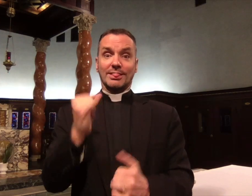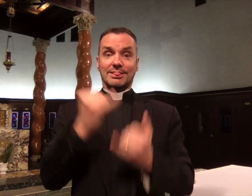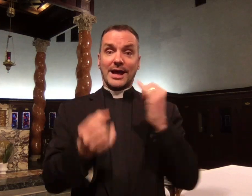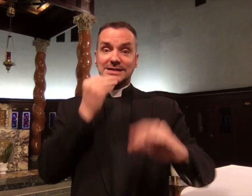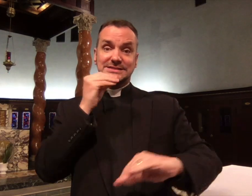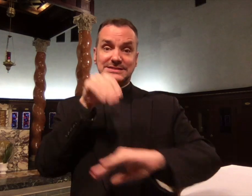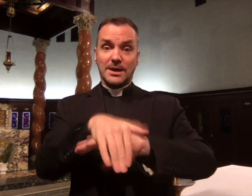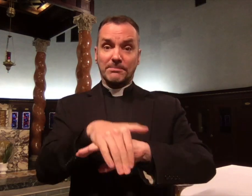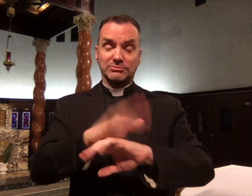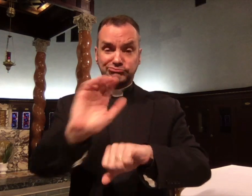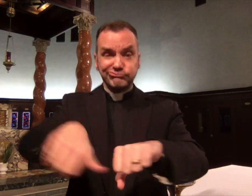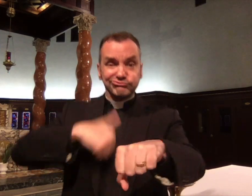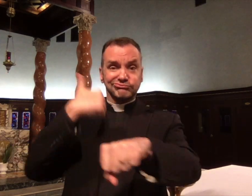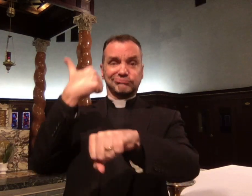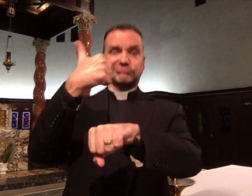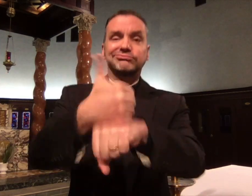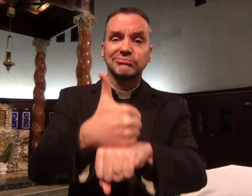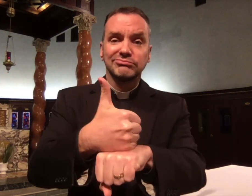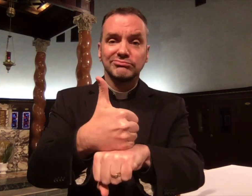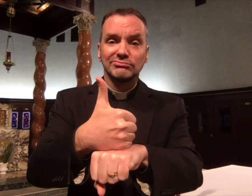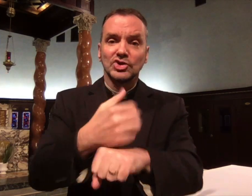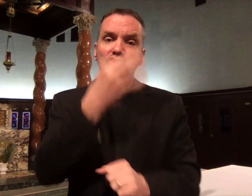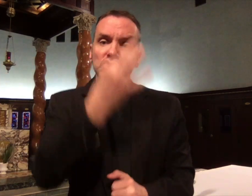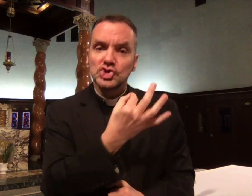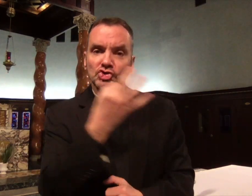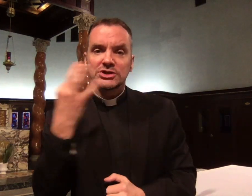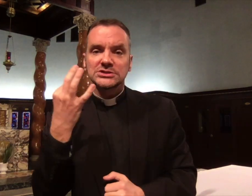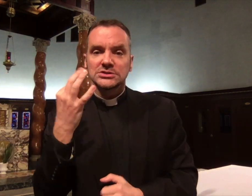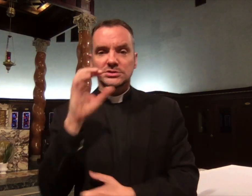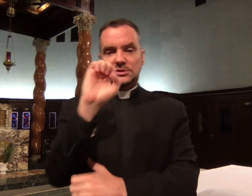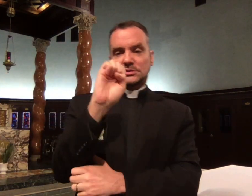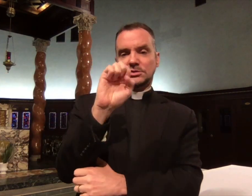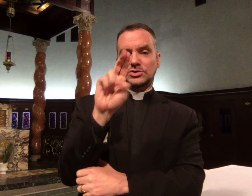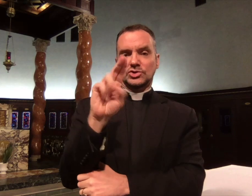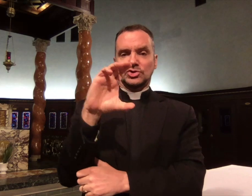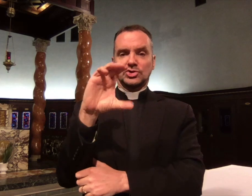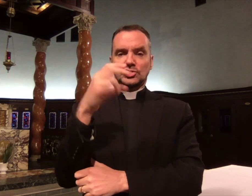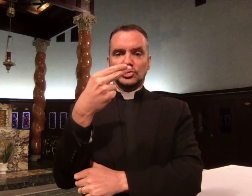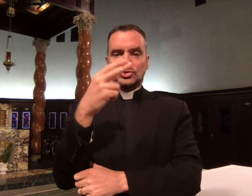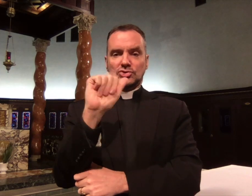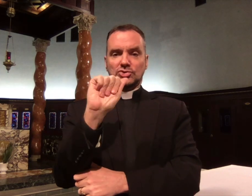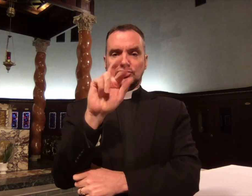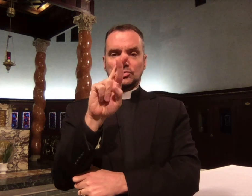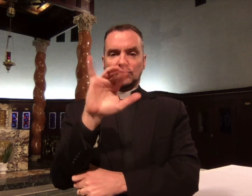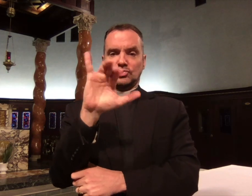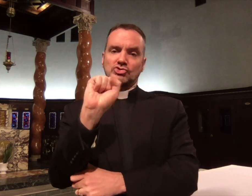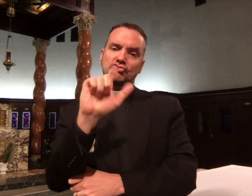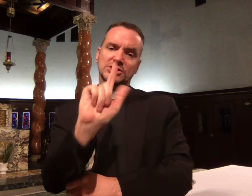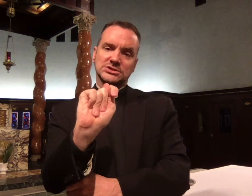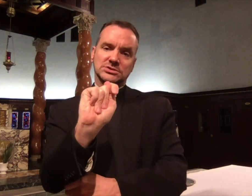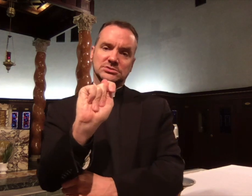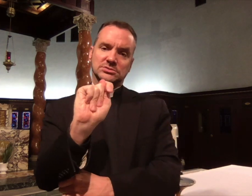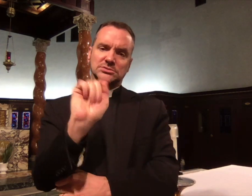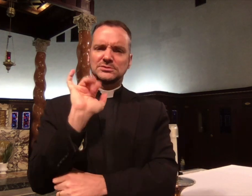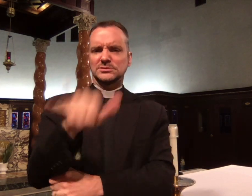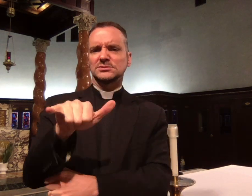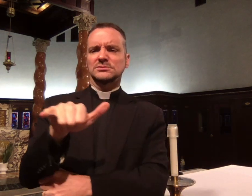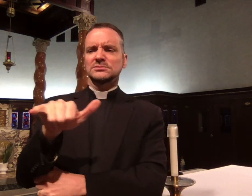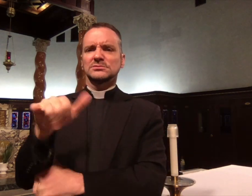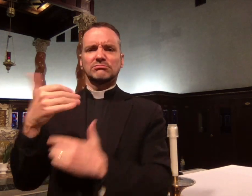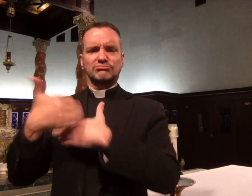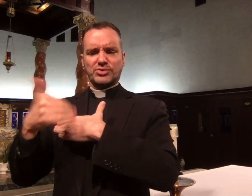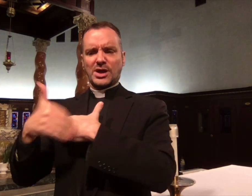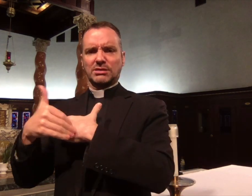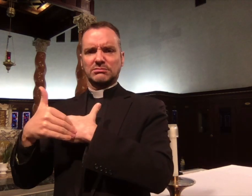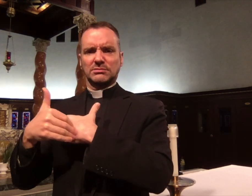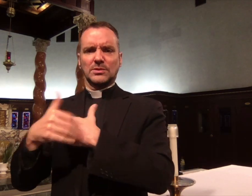The Last Supper also instituted the Eucharist,